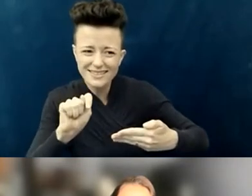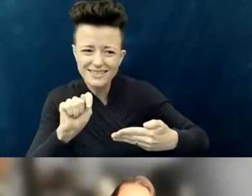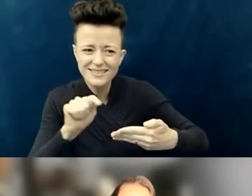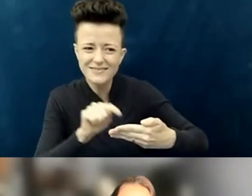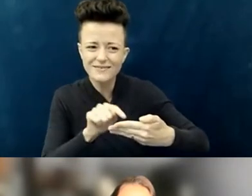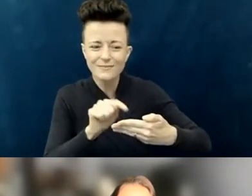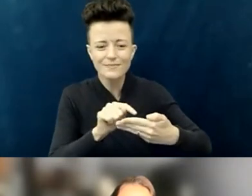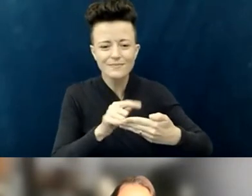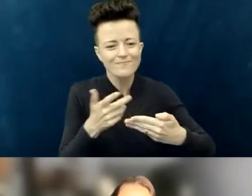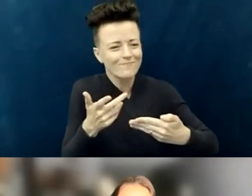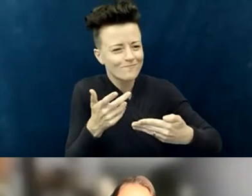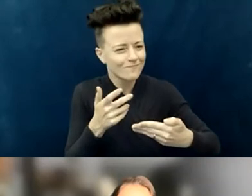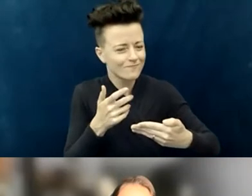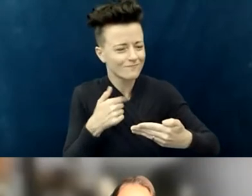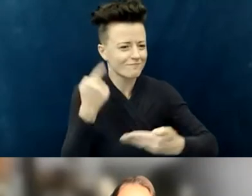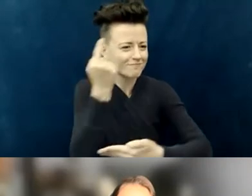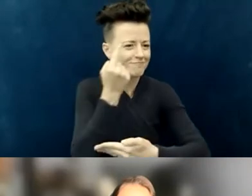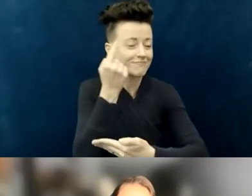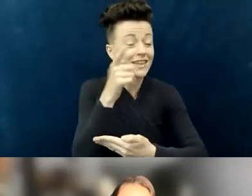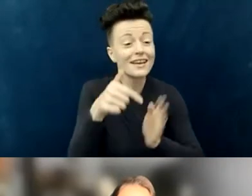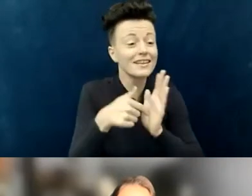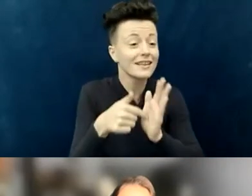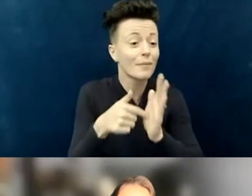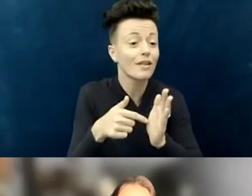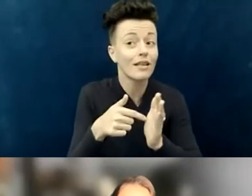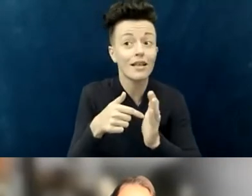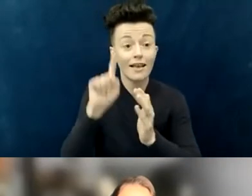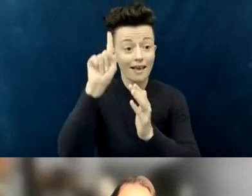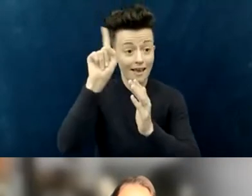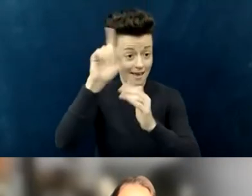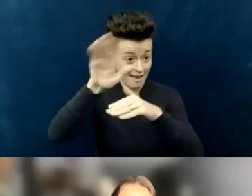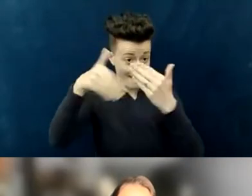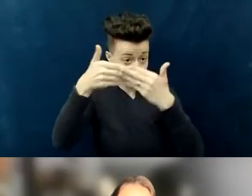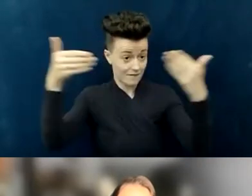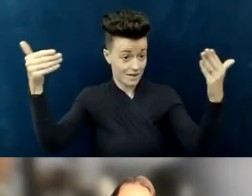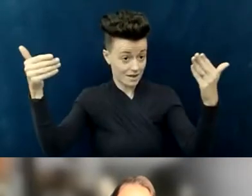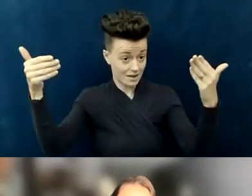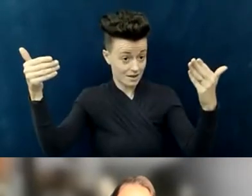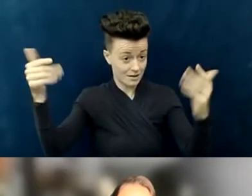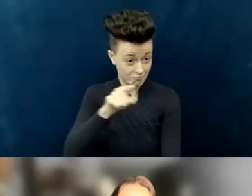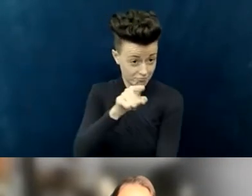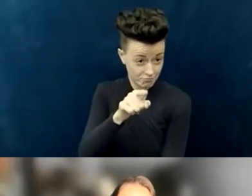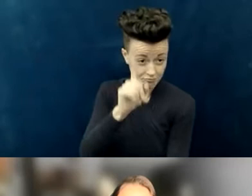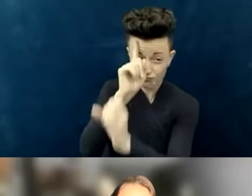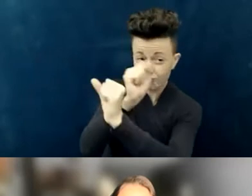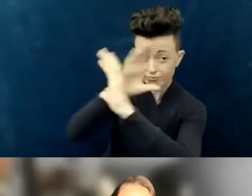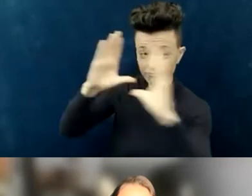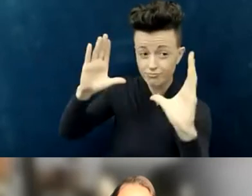for example, of heaven being where... there are no more wheelchairs